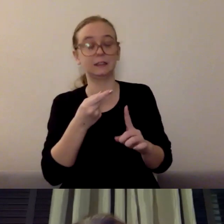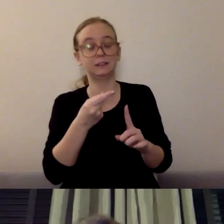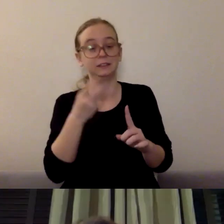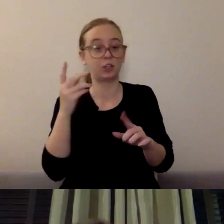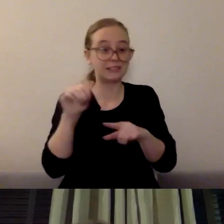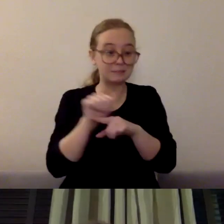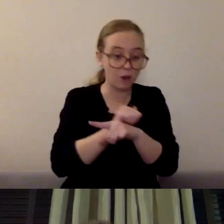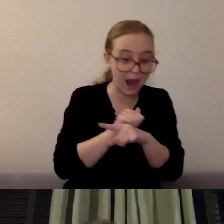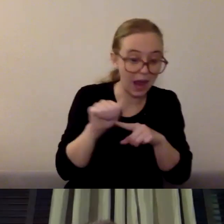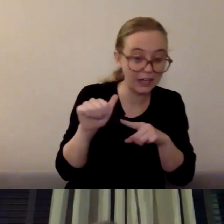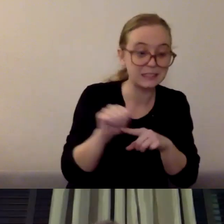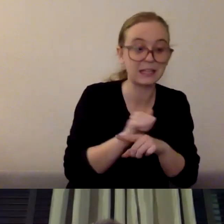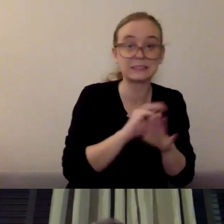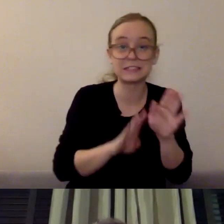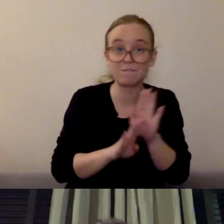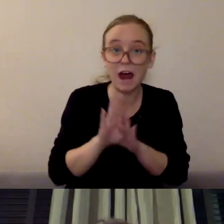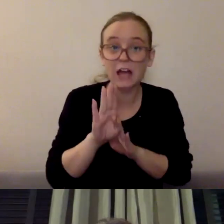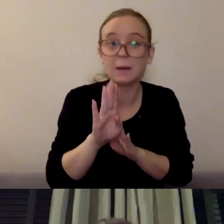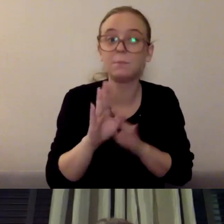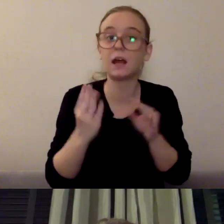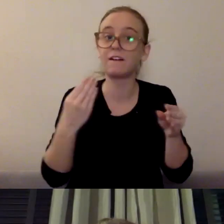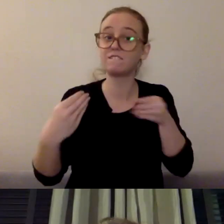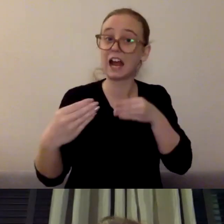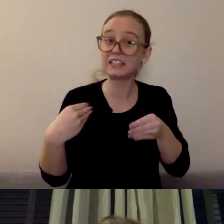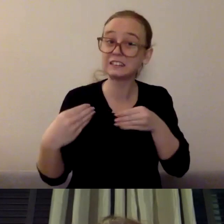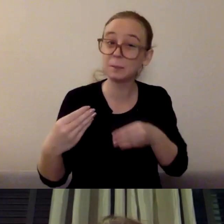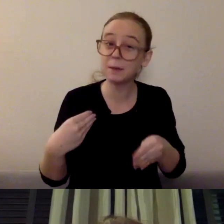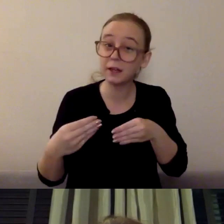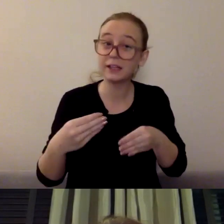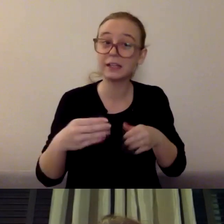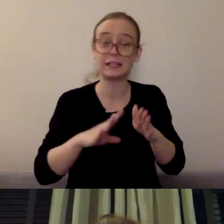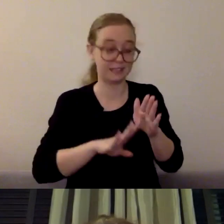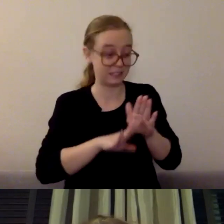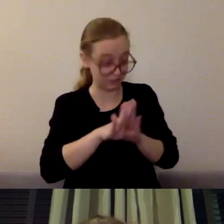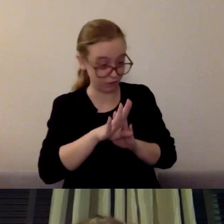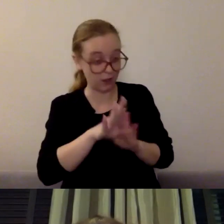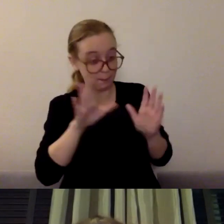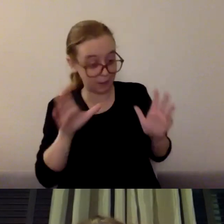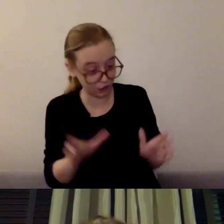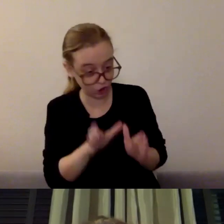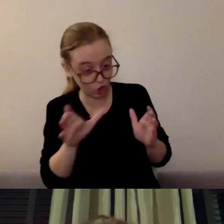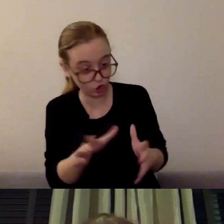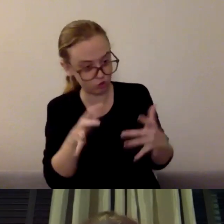developing and nurturing strong connection and relationships with others, which we've all found, I think, is difficult